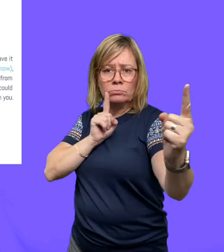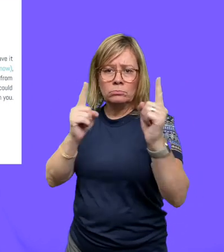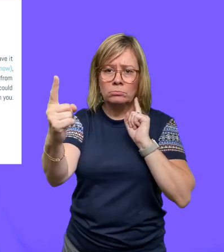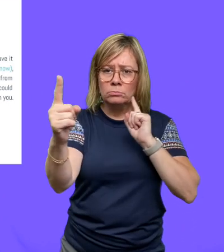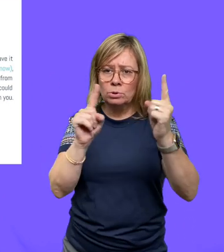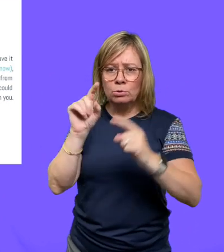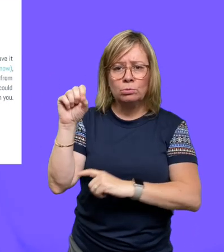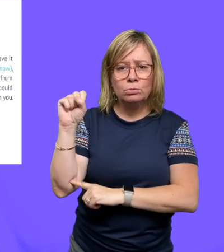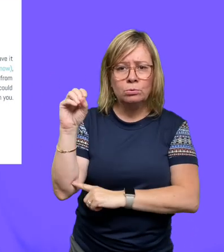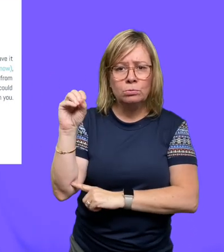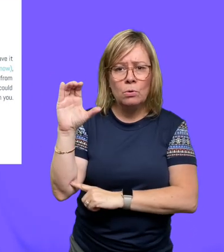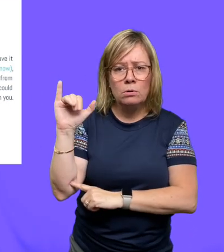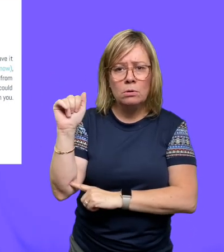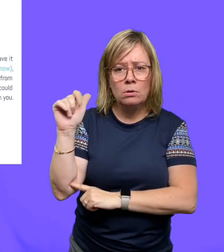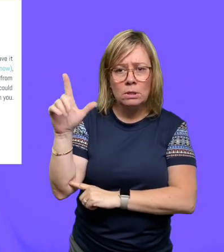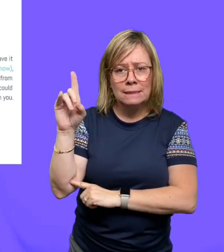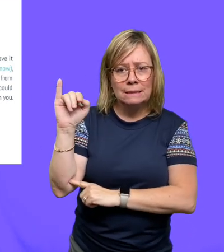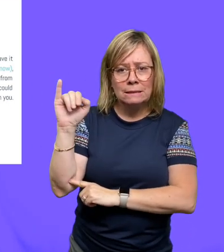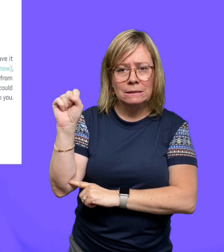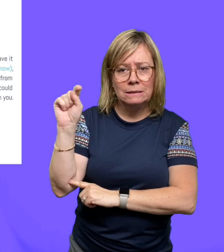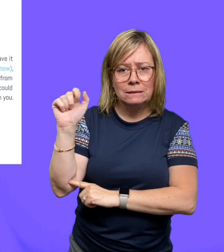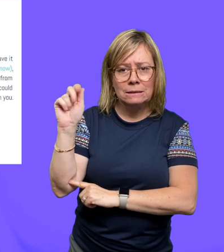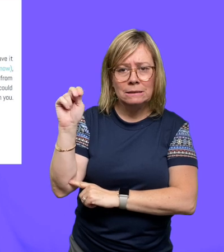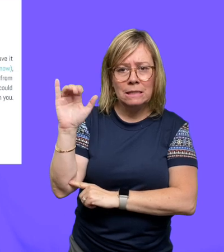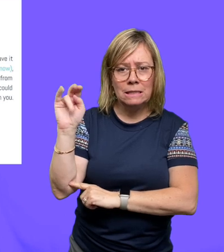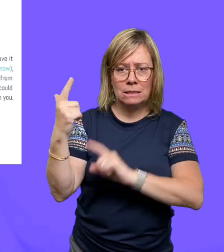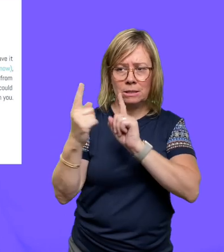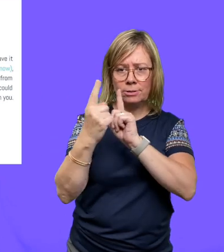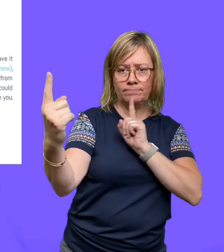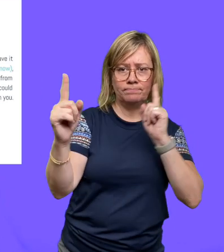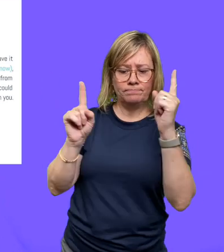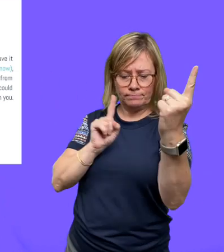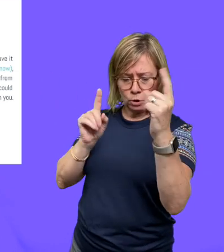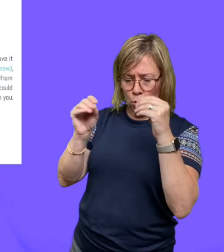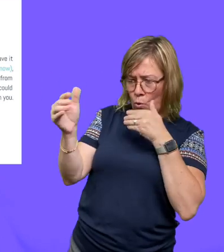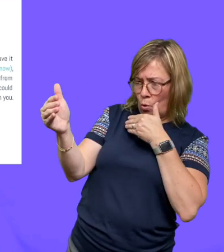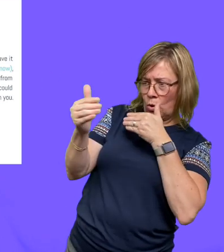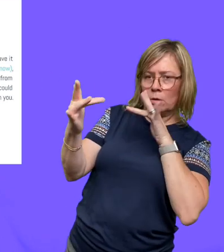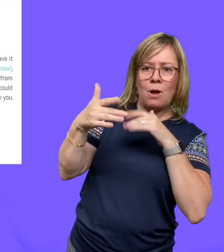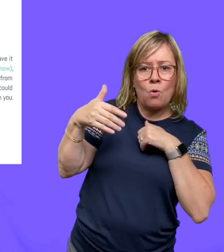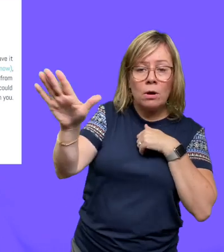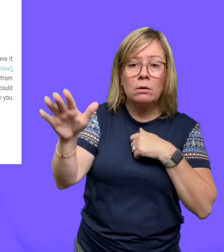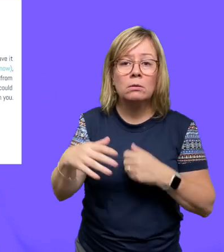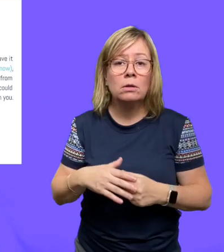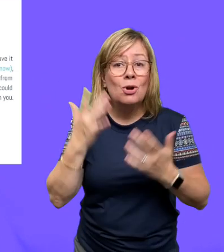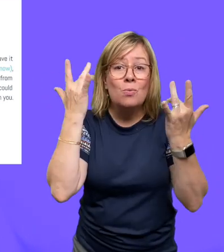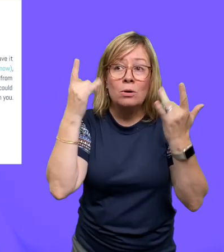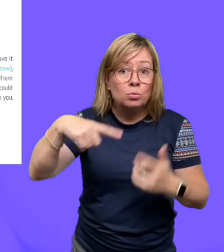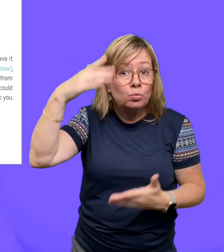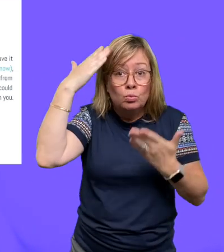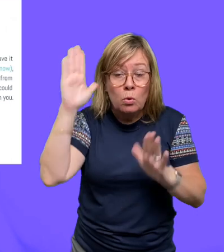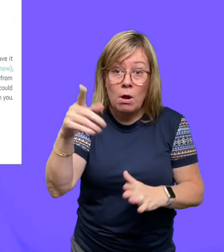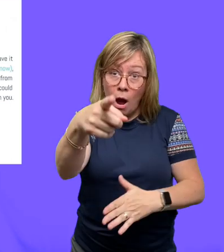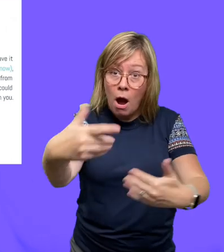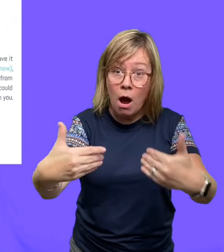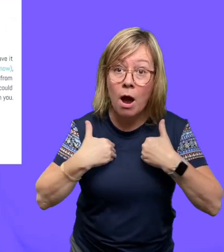social distancing, which means avoiding close contact with others. It's possible